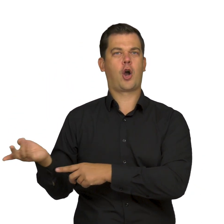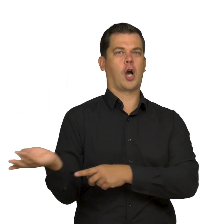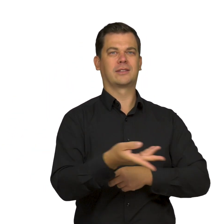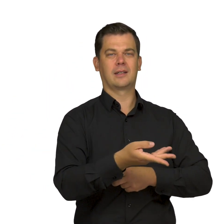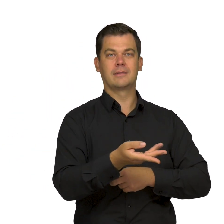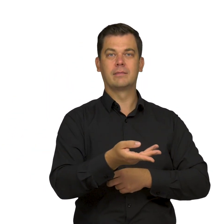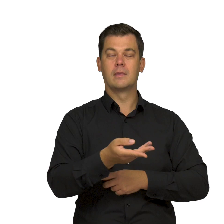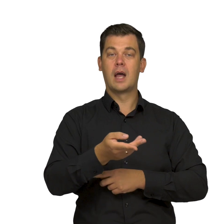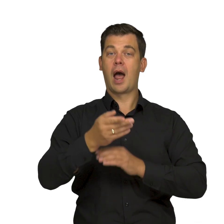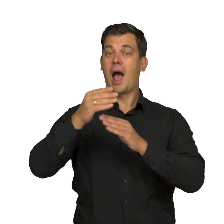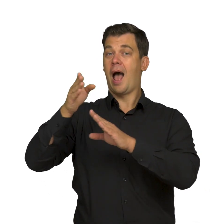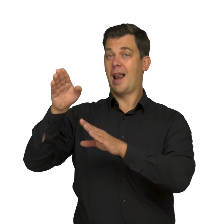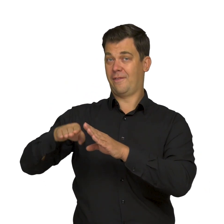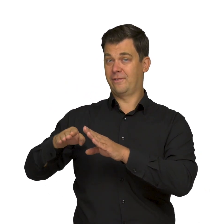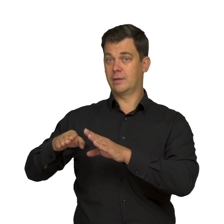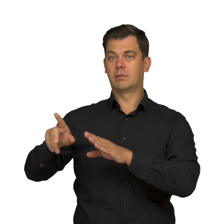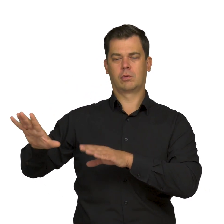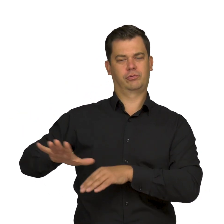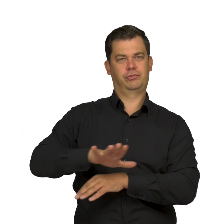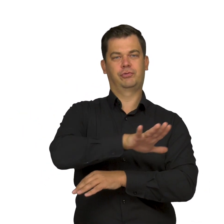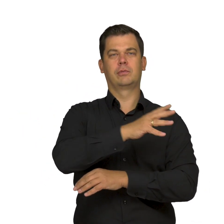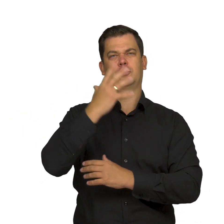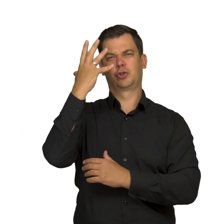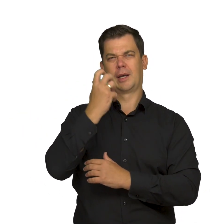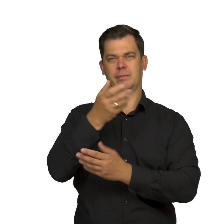The lower left side of the work is filled with a dark patch of the earth.